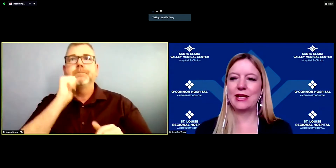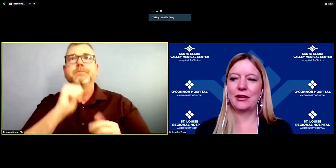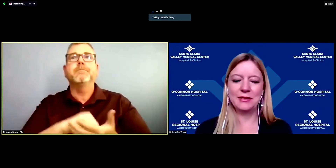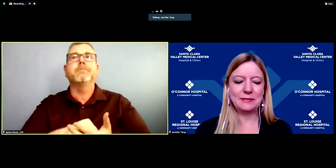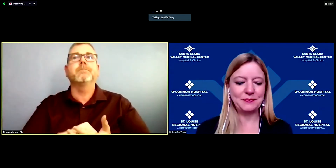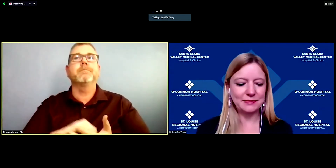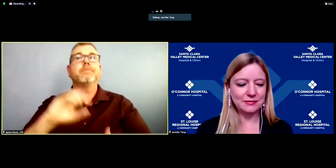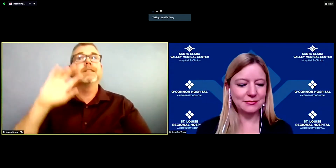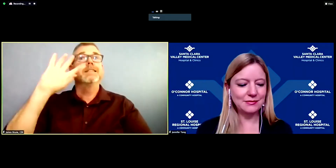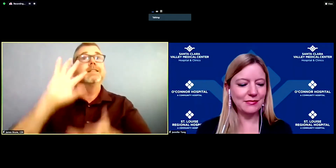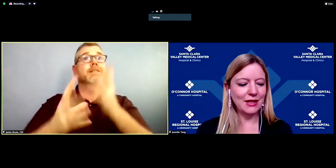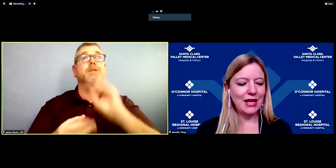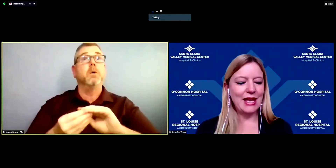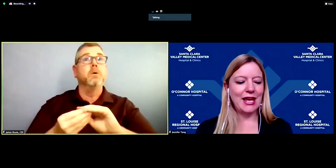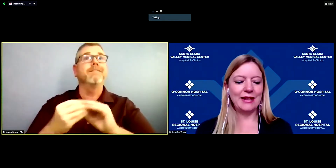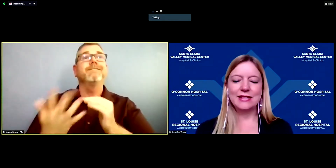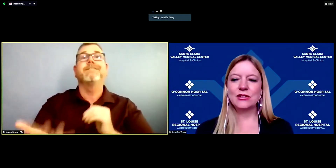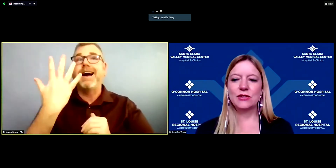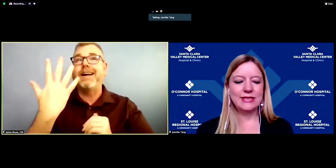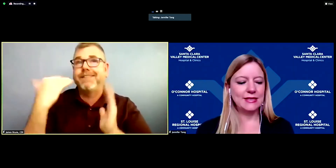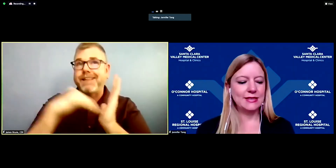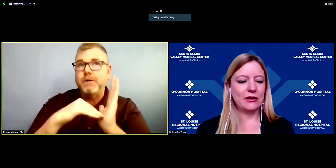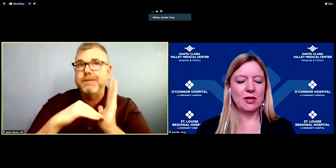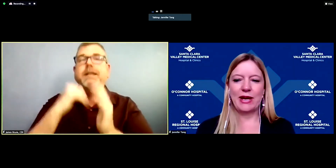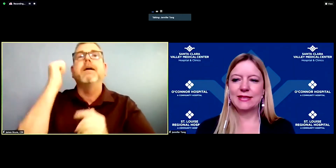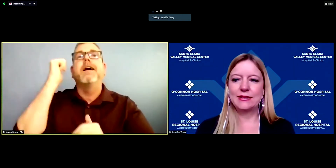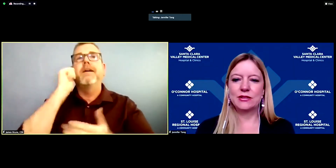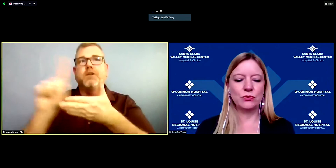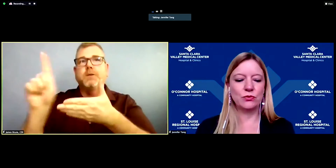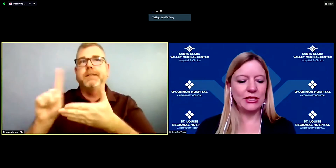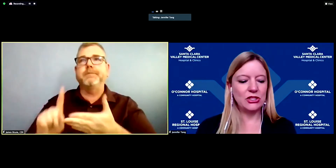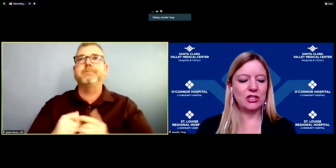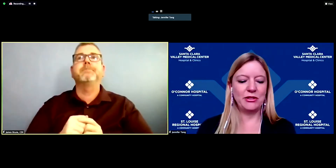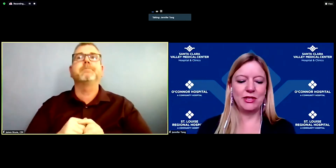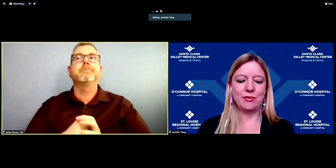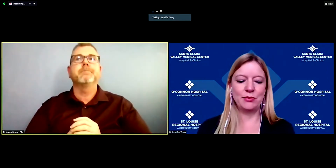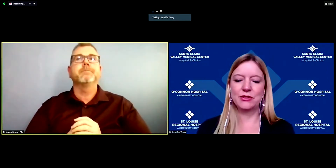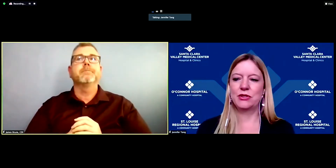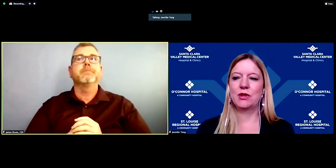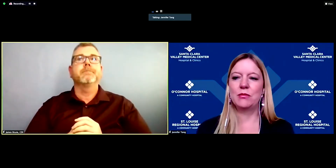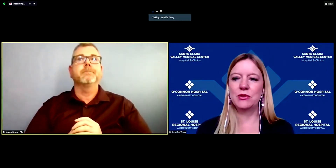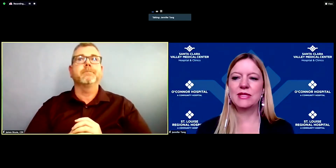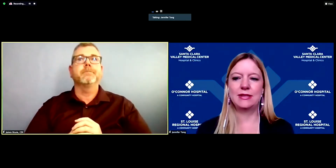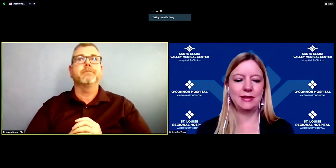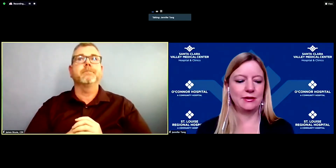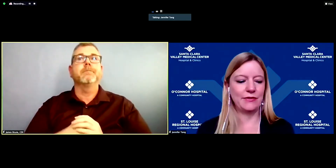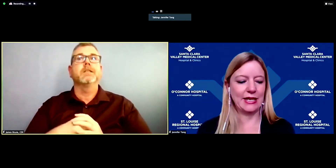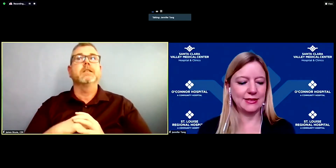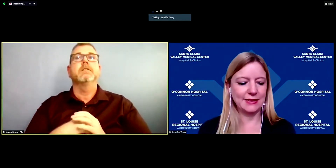county and this increases our capacity to reach community members who are most in need of access.